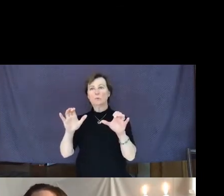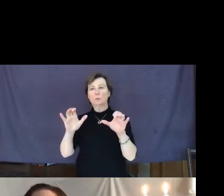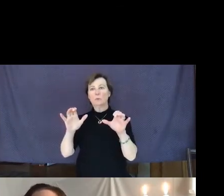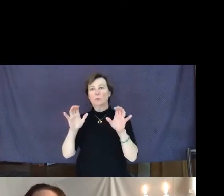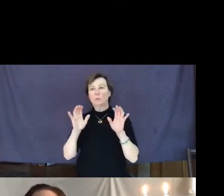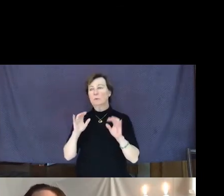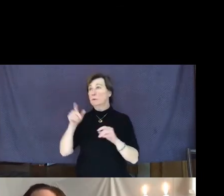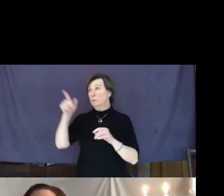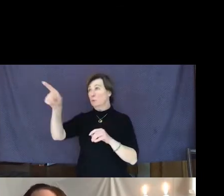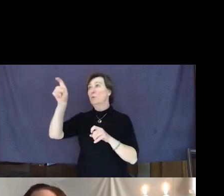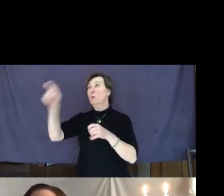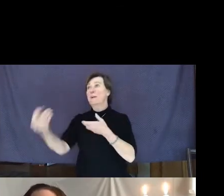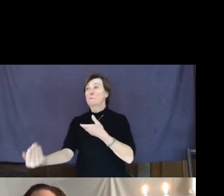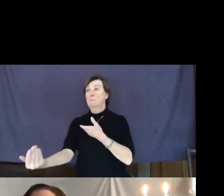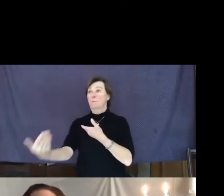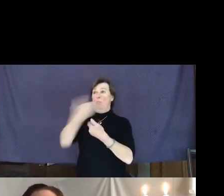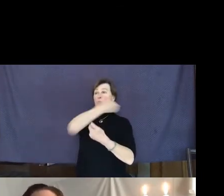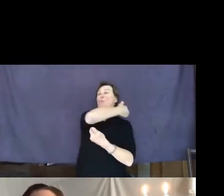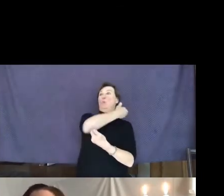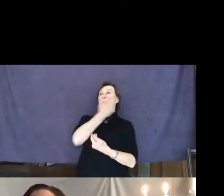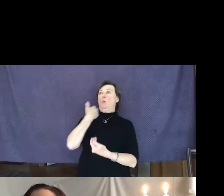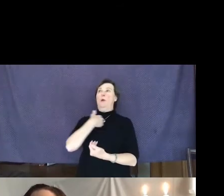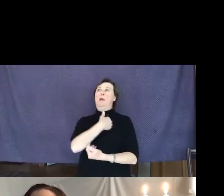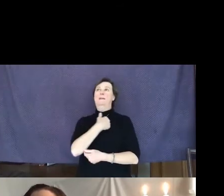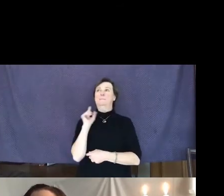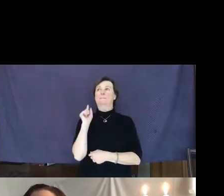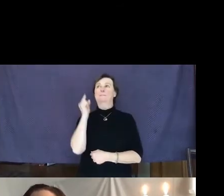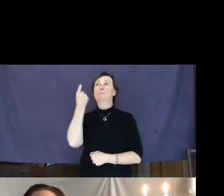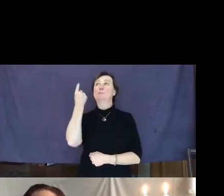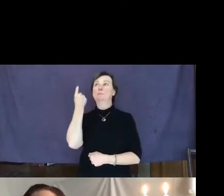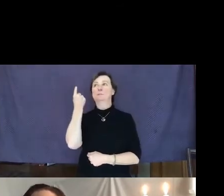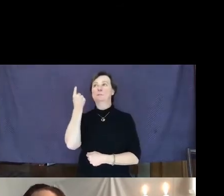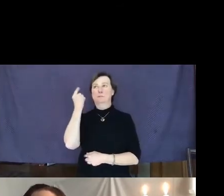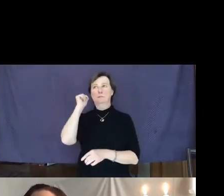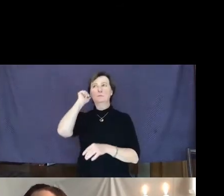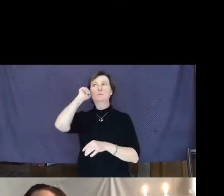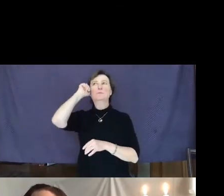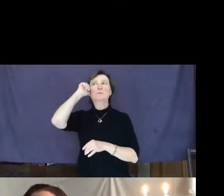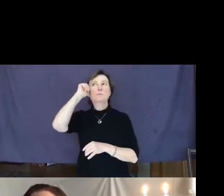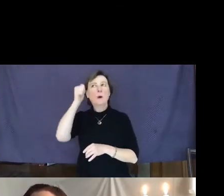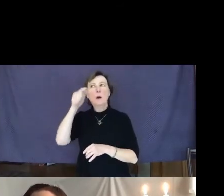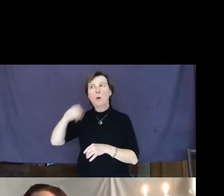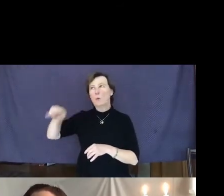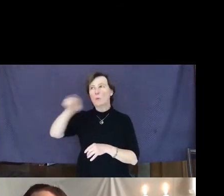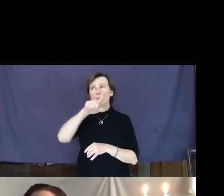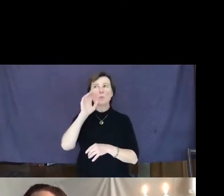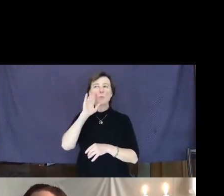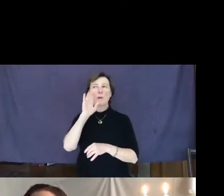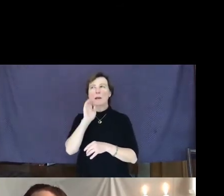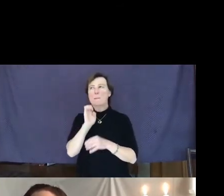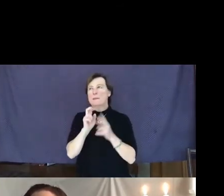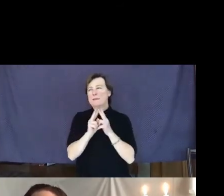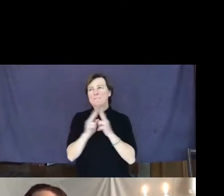first and tomorrow you'll be the sorriest men in Salem."